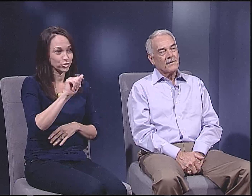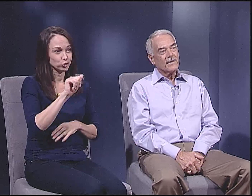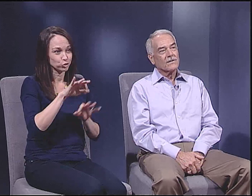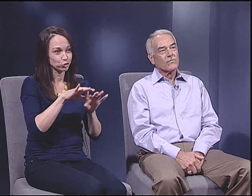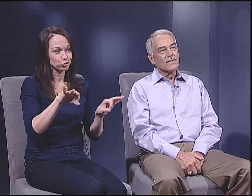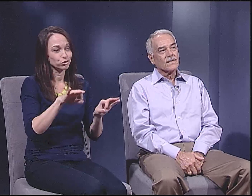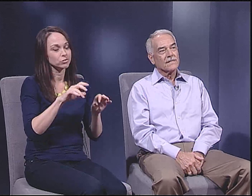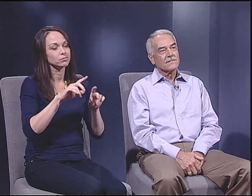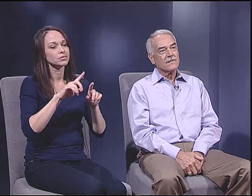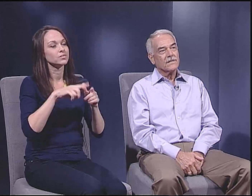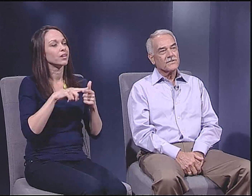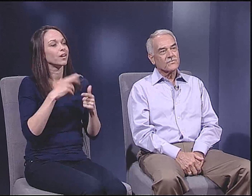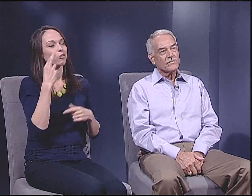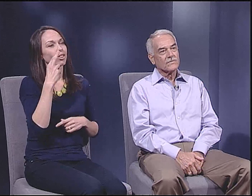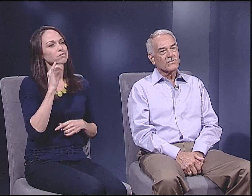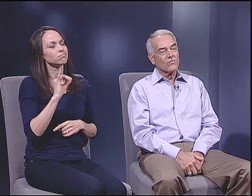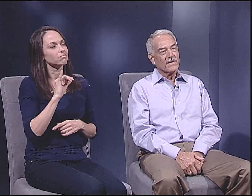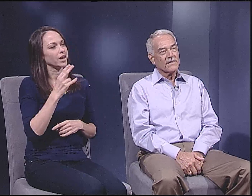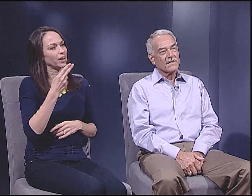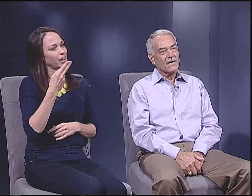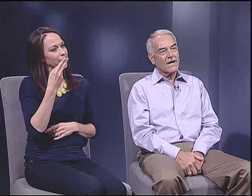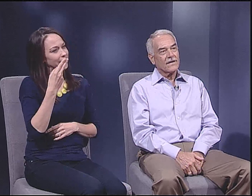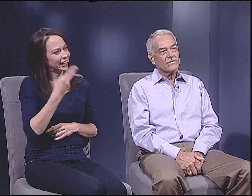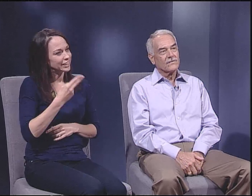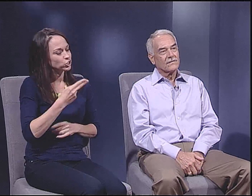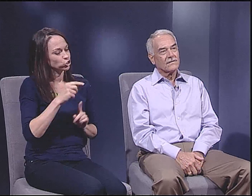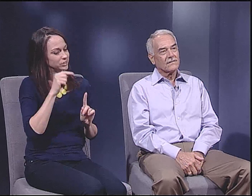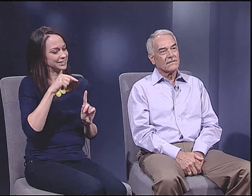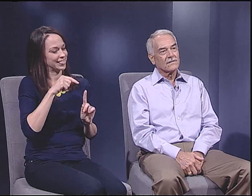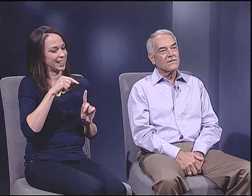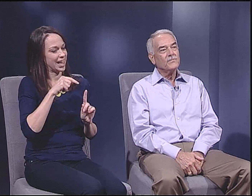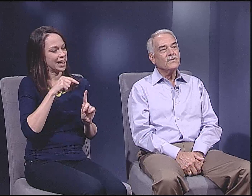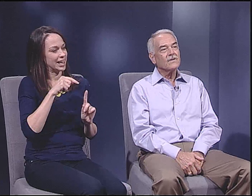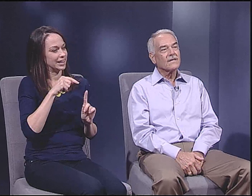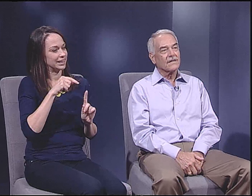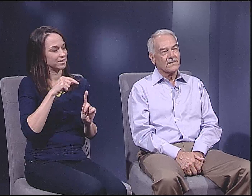from my bachelor's degree. But I began to realize that history was the way